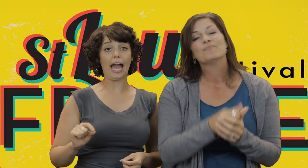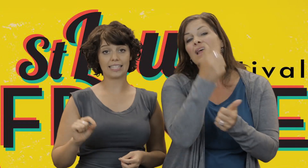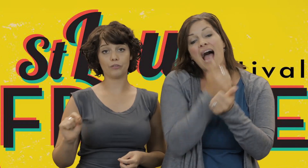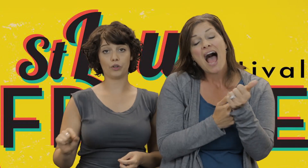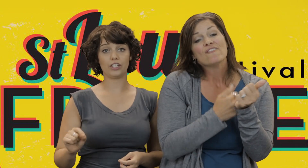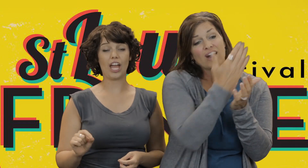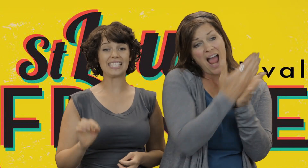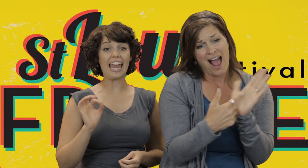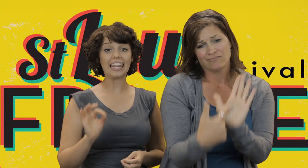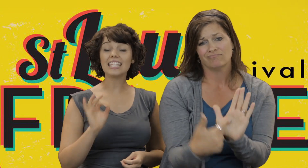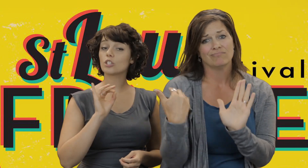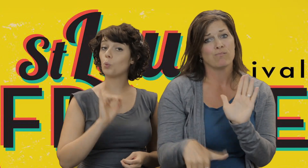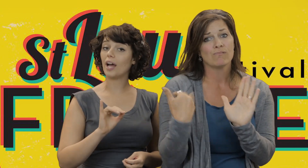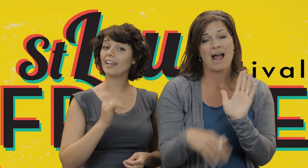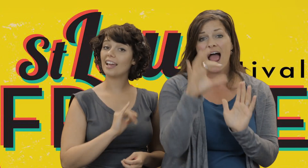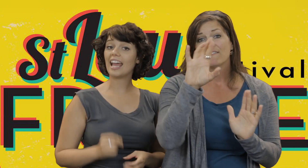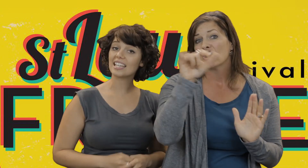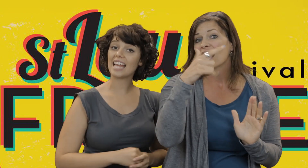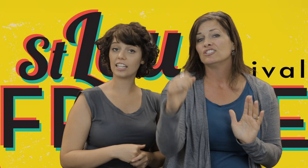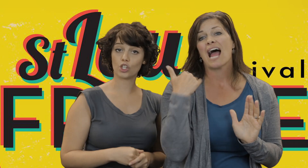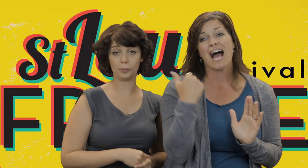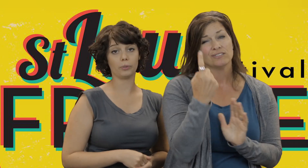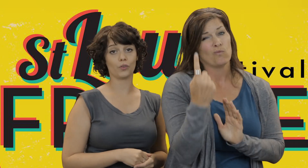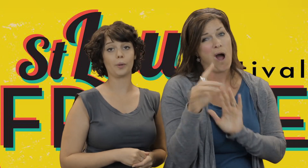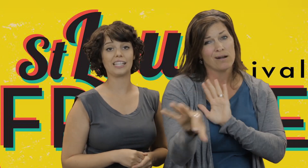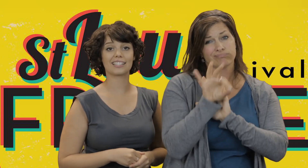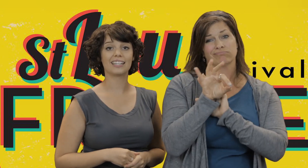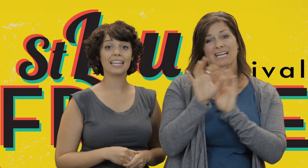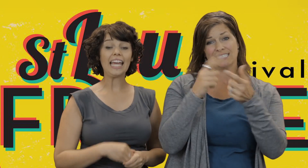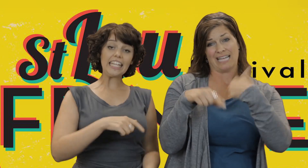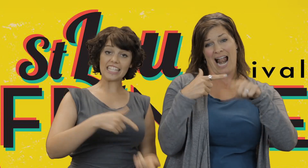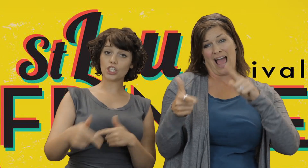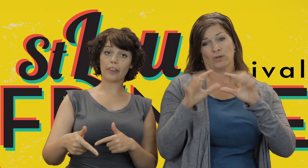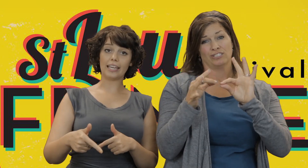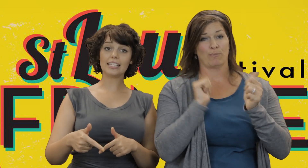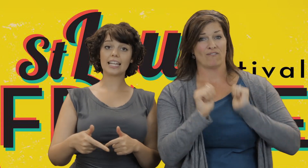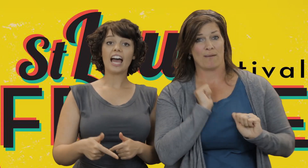Every single at Fringe has at least one ASL interpreted performance. In addition to this,